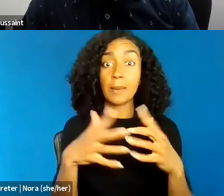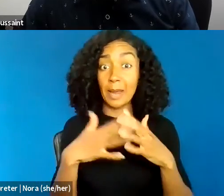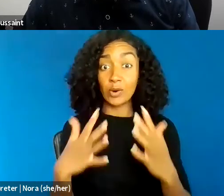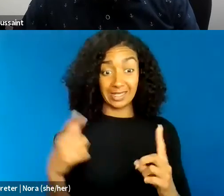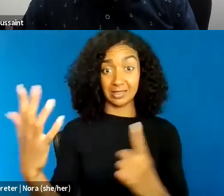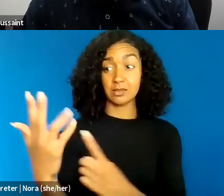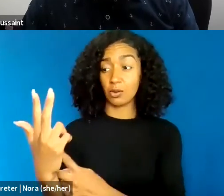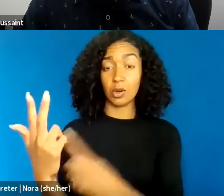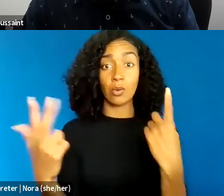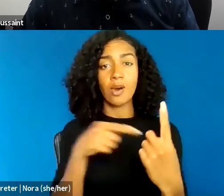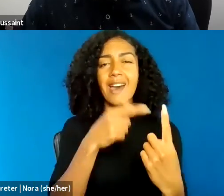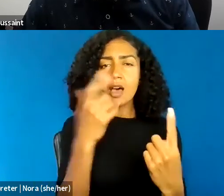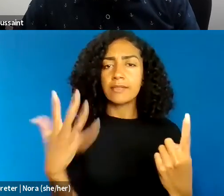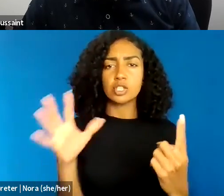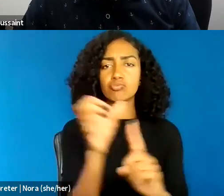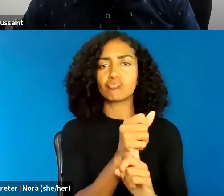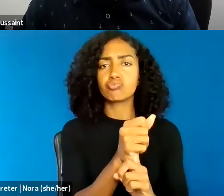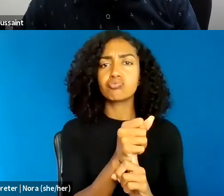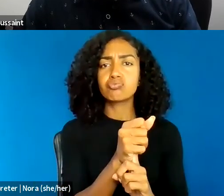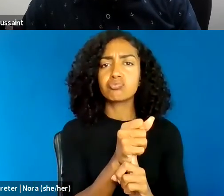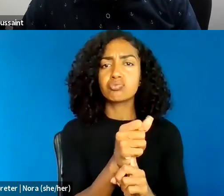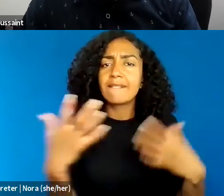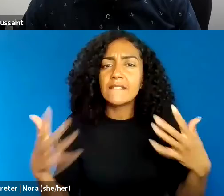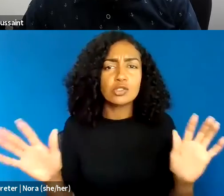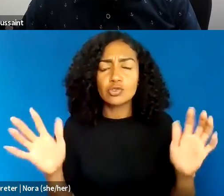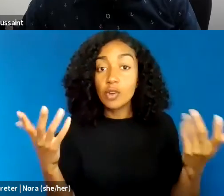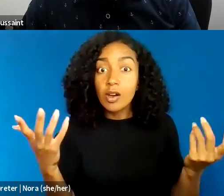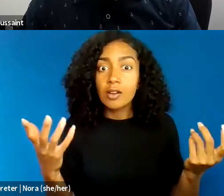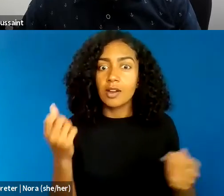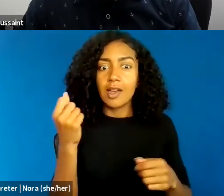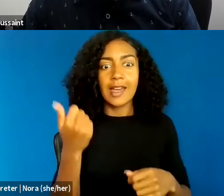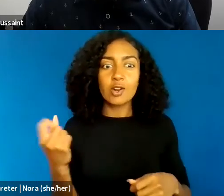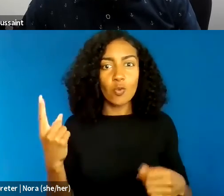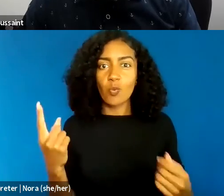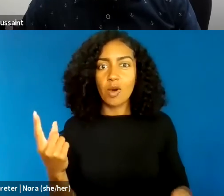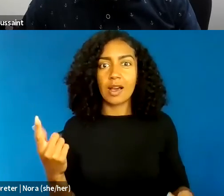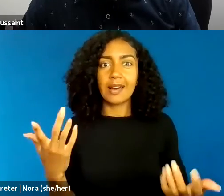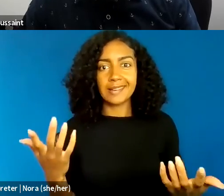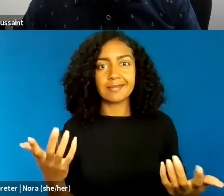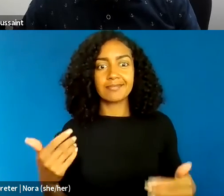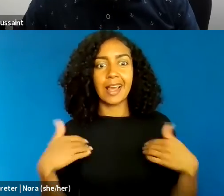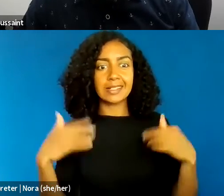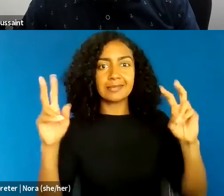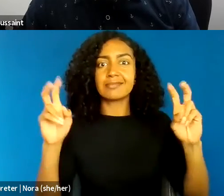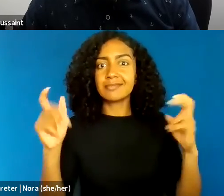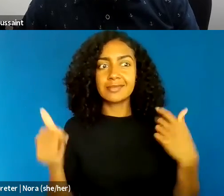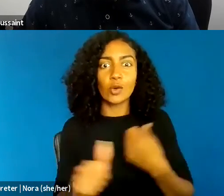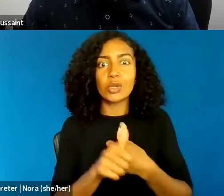So it's very hard now, like almost everybody has the sort of taint of being arrested. So I think the idea like,